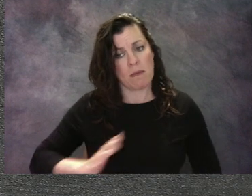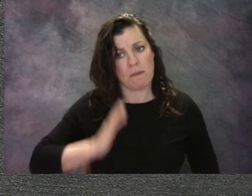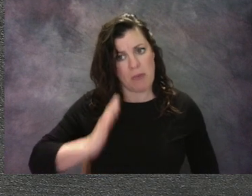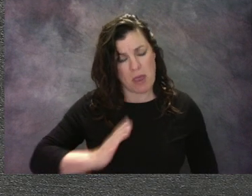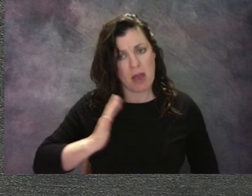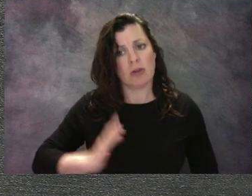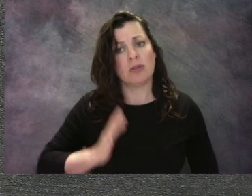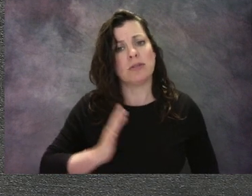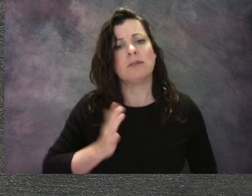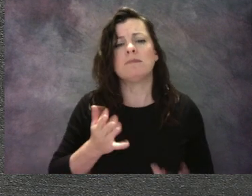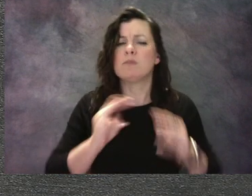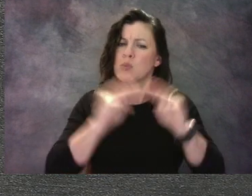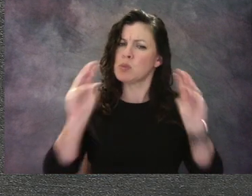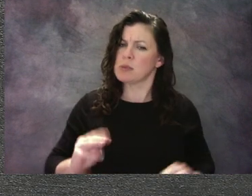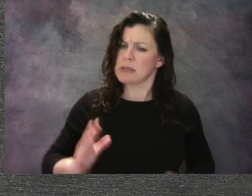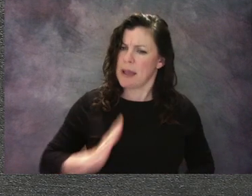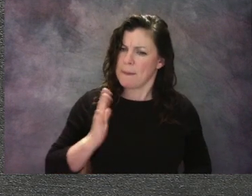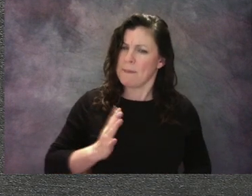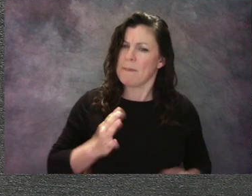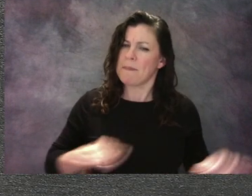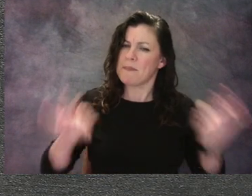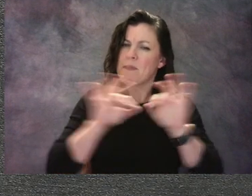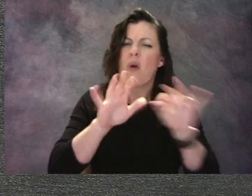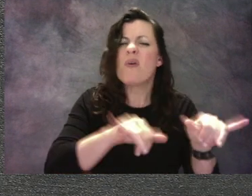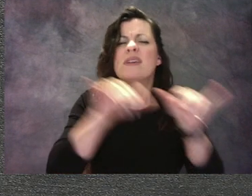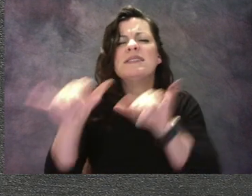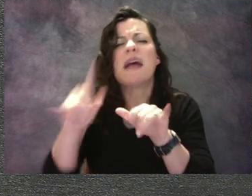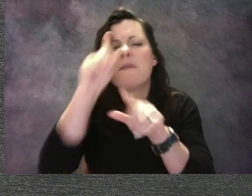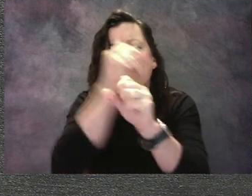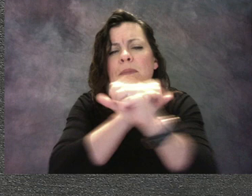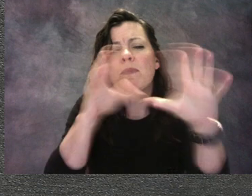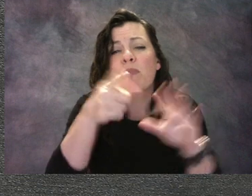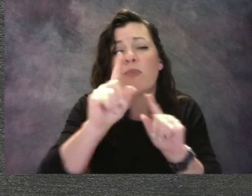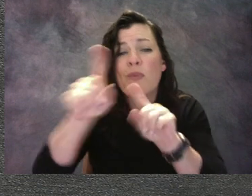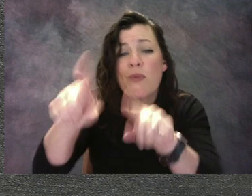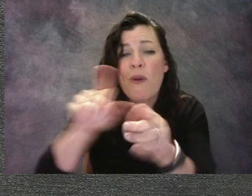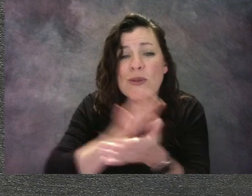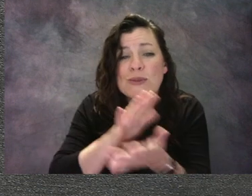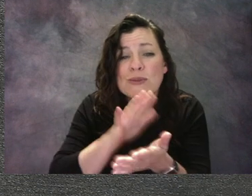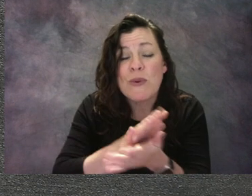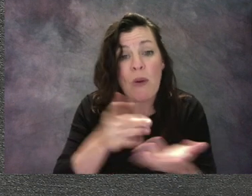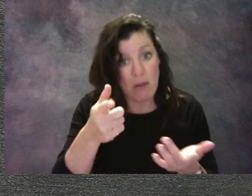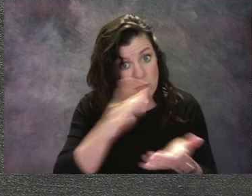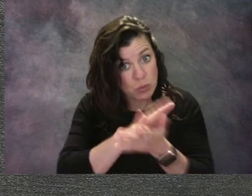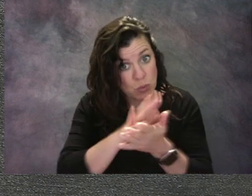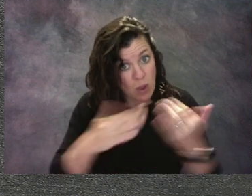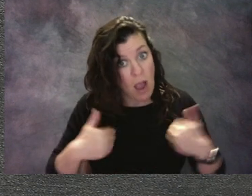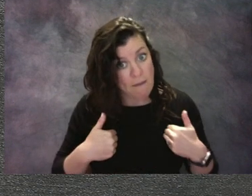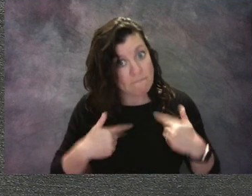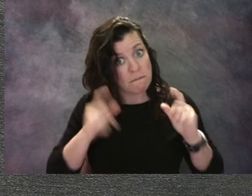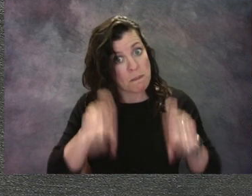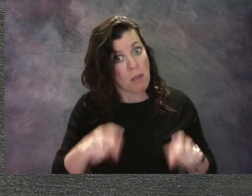I want you to think about things you would do at school. Would you be running through your school?